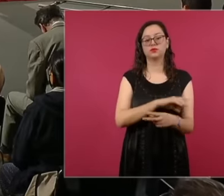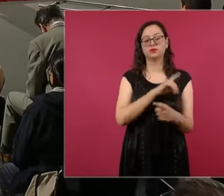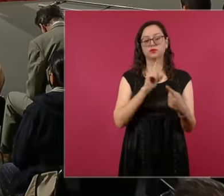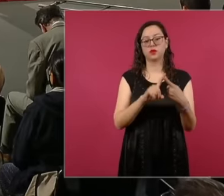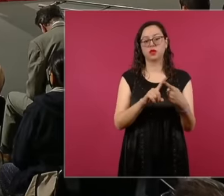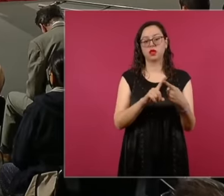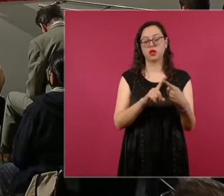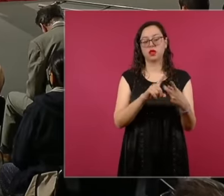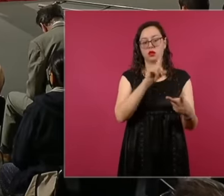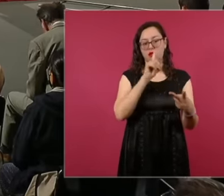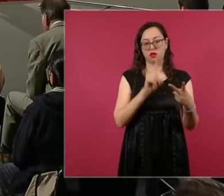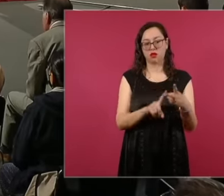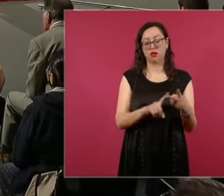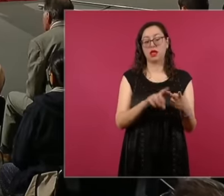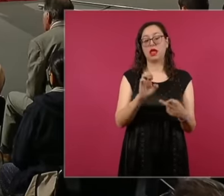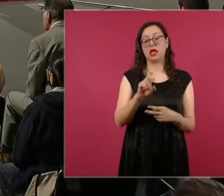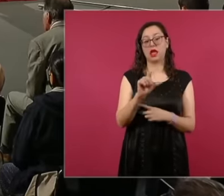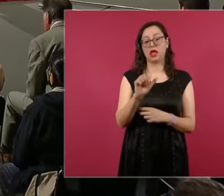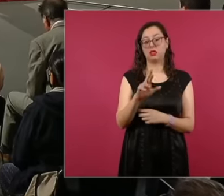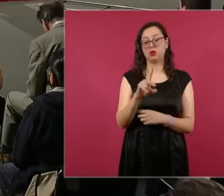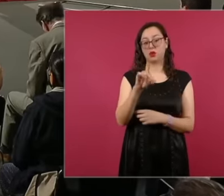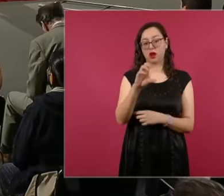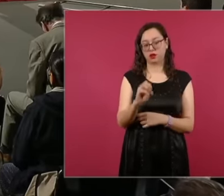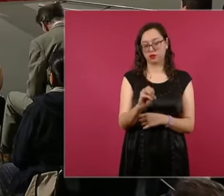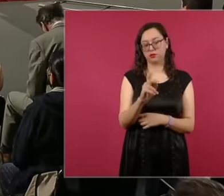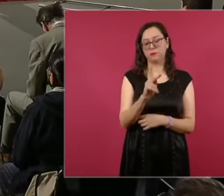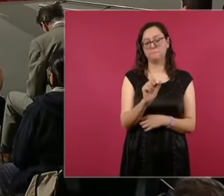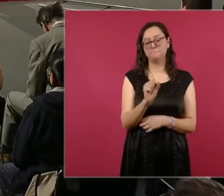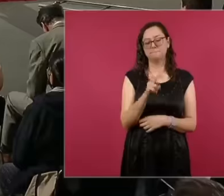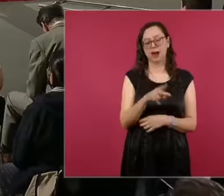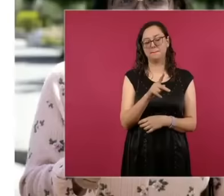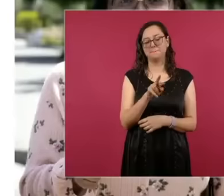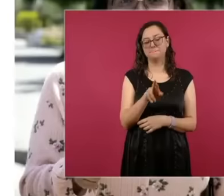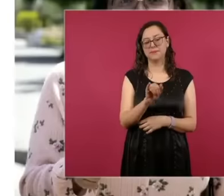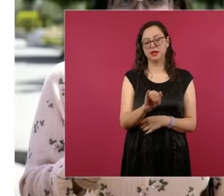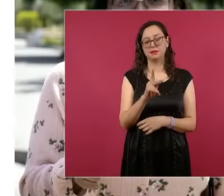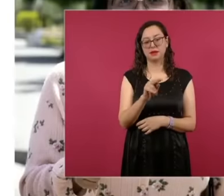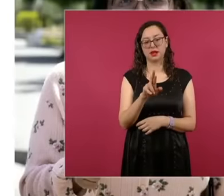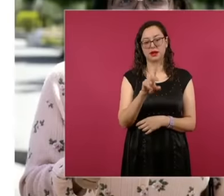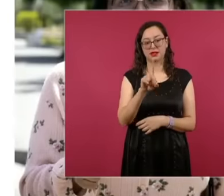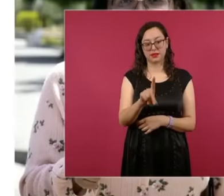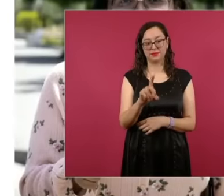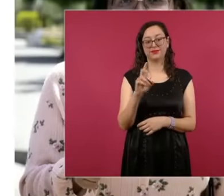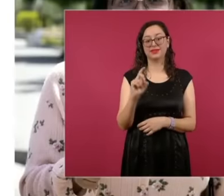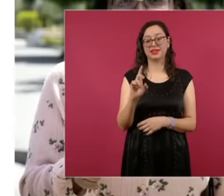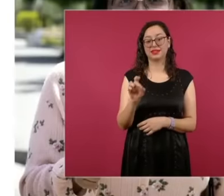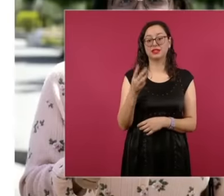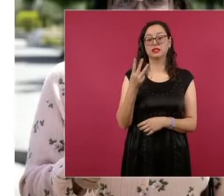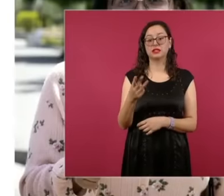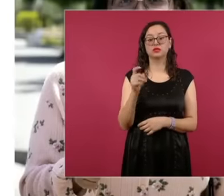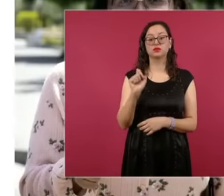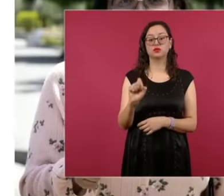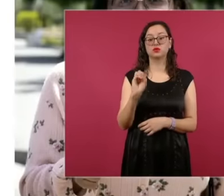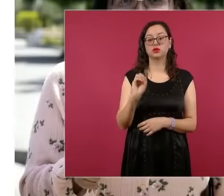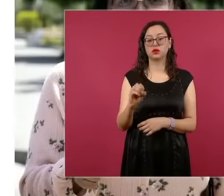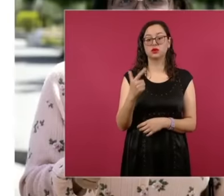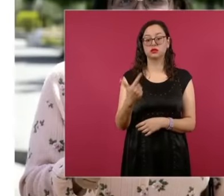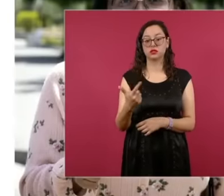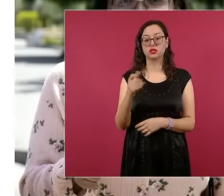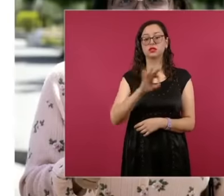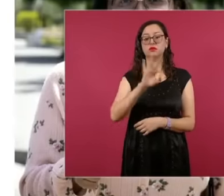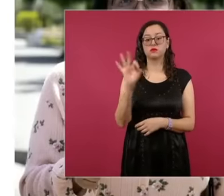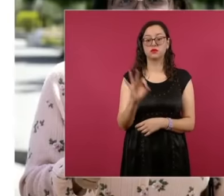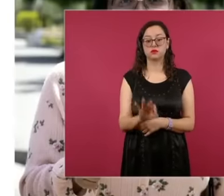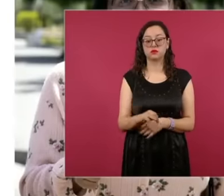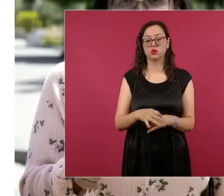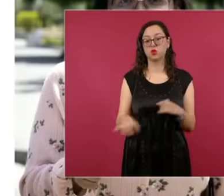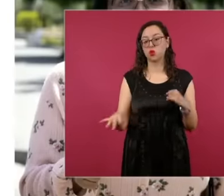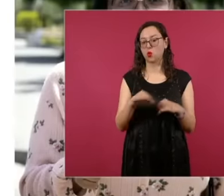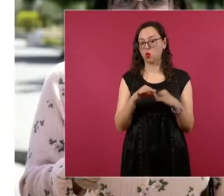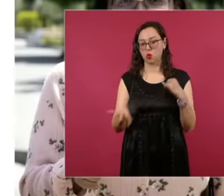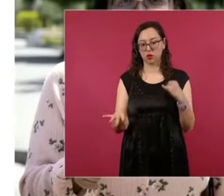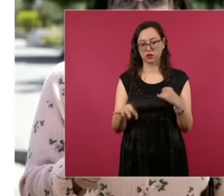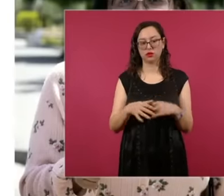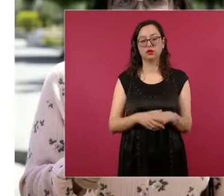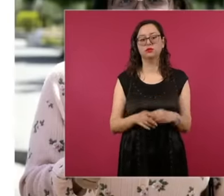by Eduardo Rivera from the pan pri PRD with 33.07 per and finally Fernando Morales from the